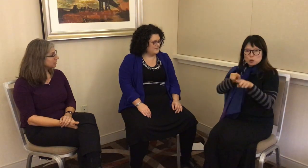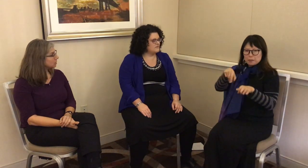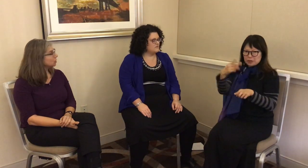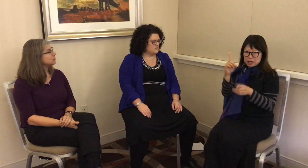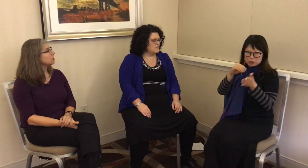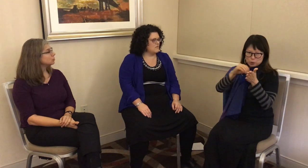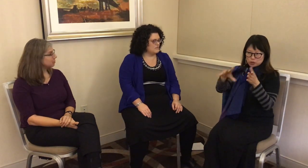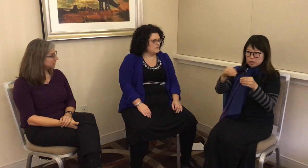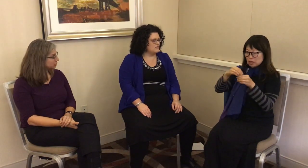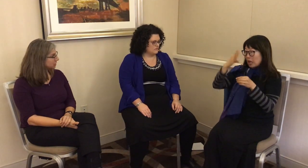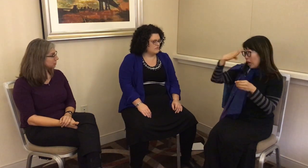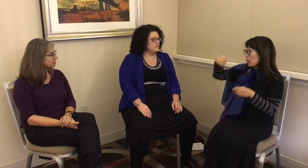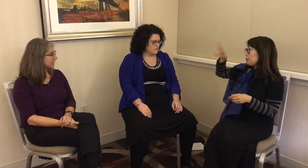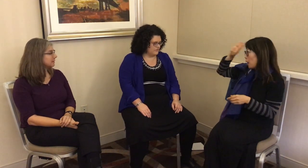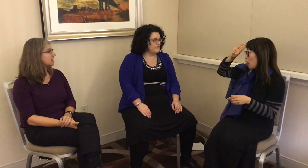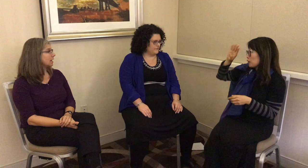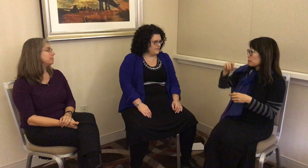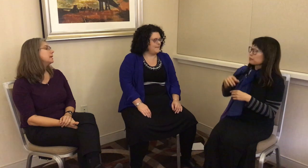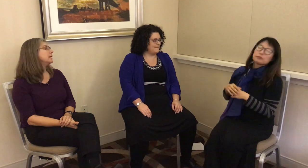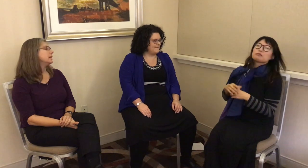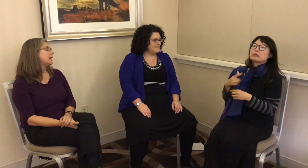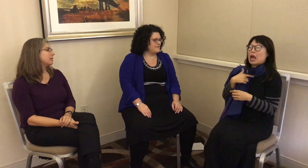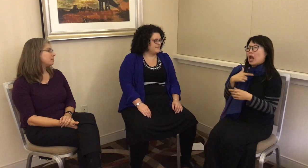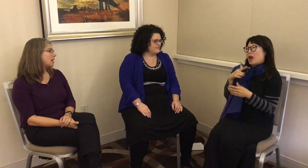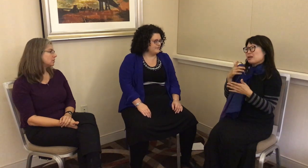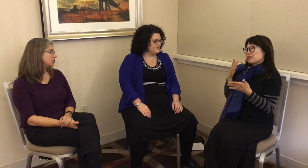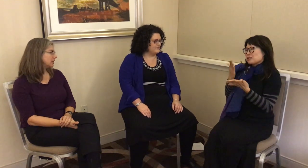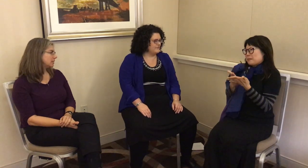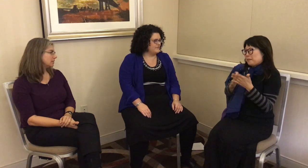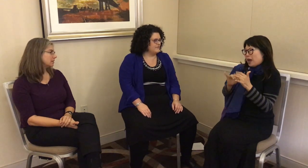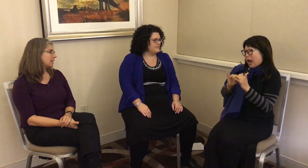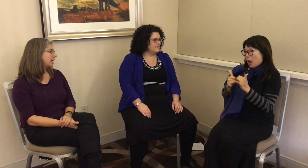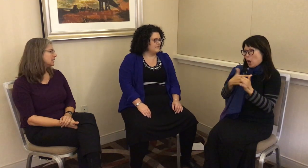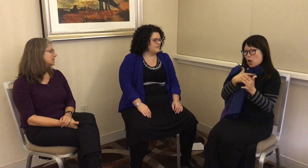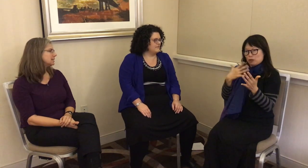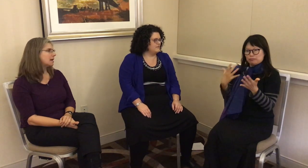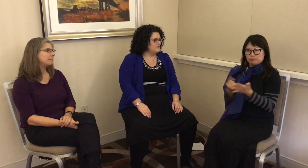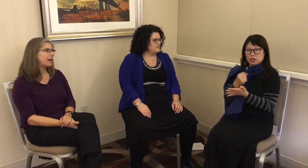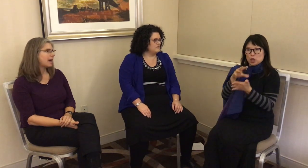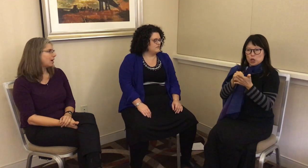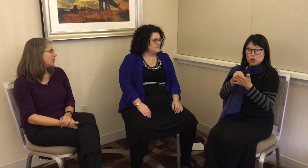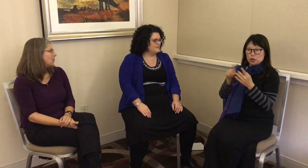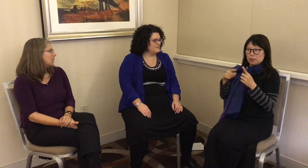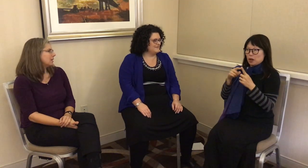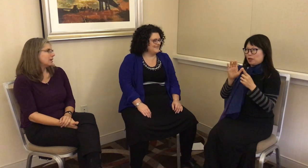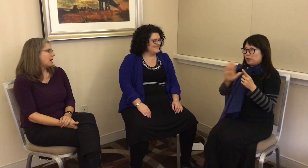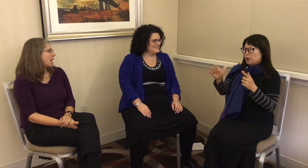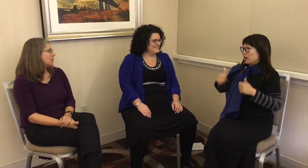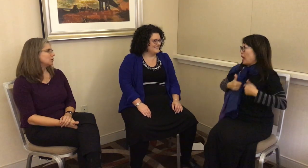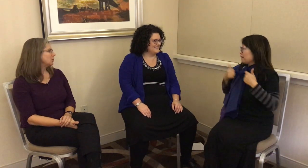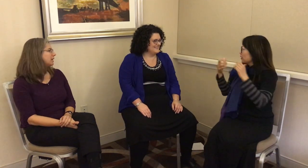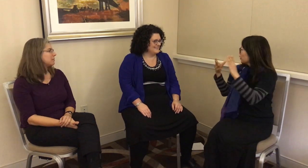sister, who is also a PhD student at the time in anthropology. Somehow, I was learning about